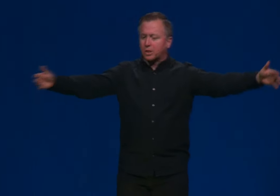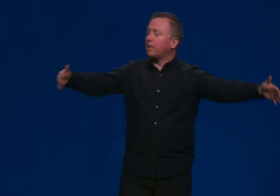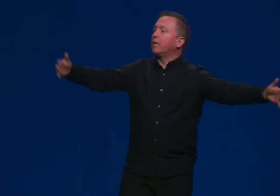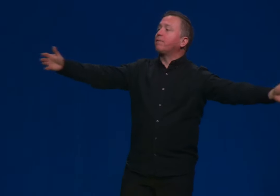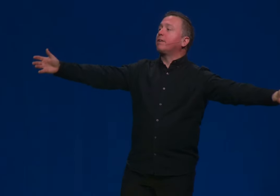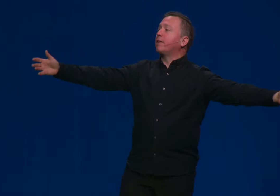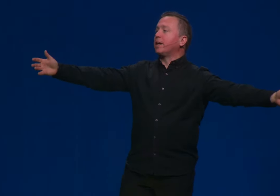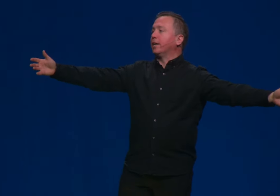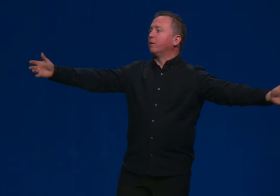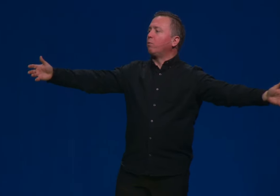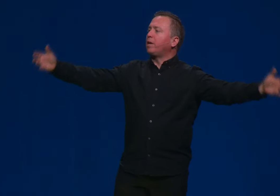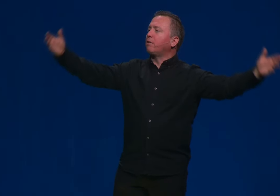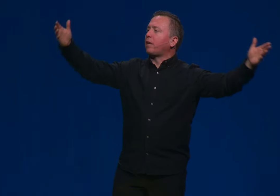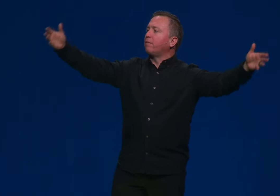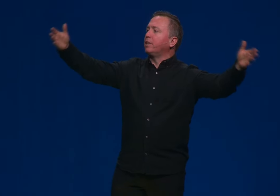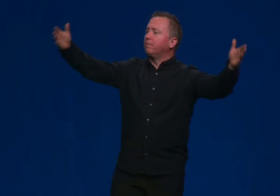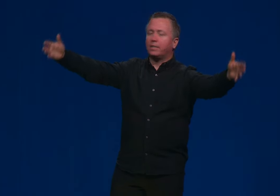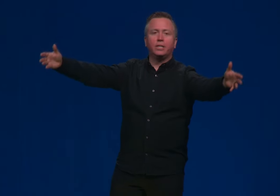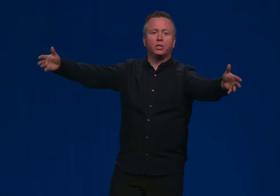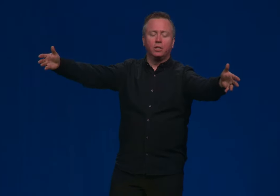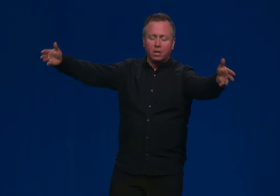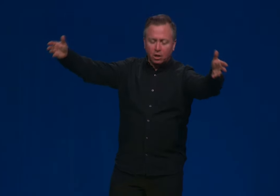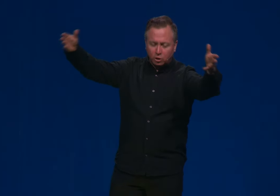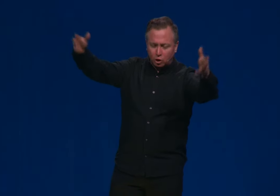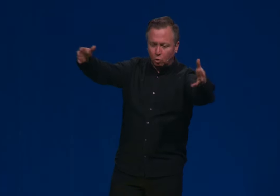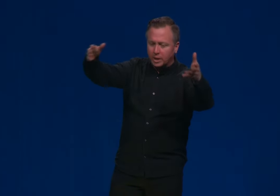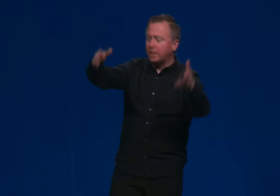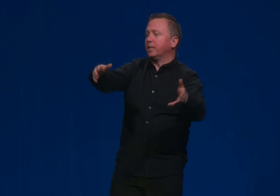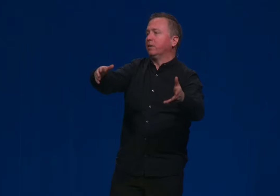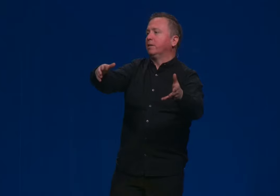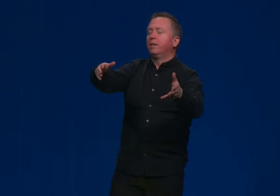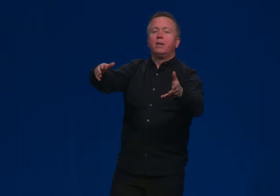It's kind of left there hanging. We are given the invitation to join in on